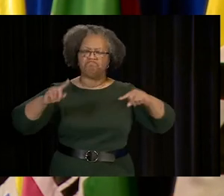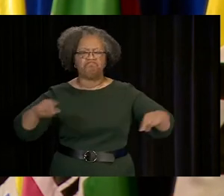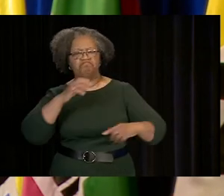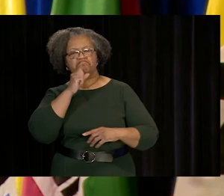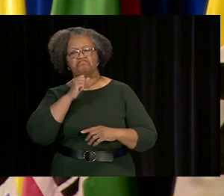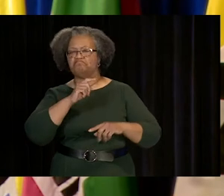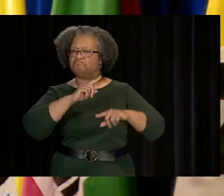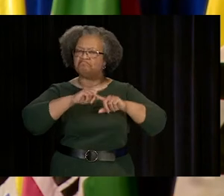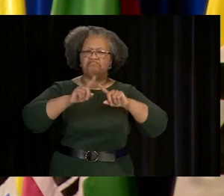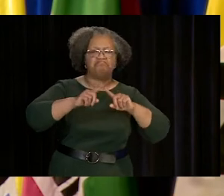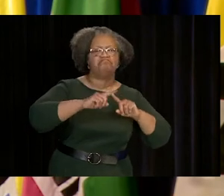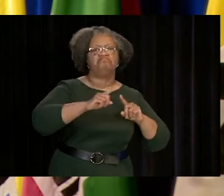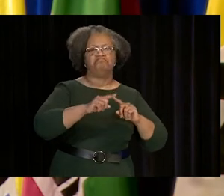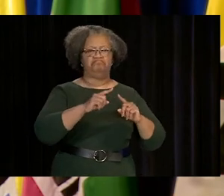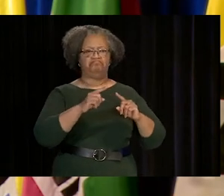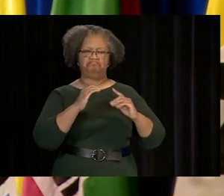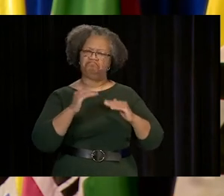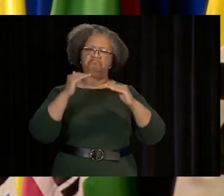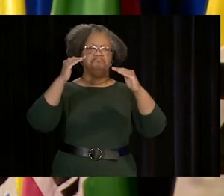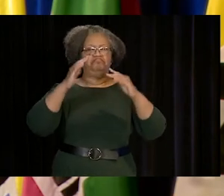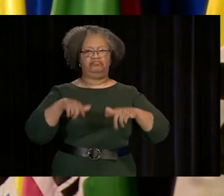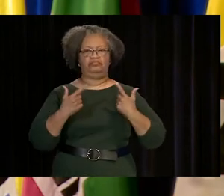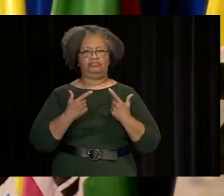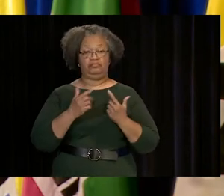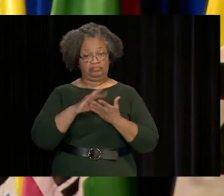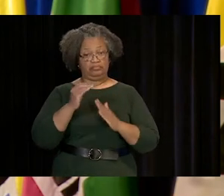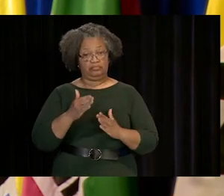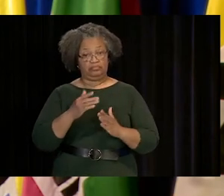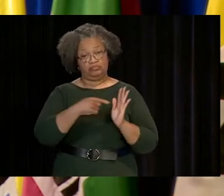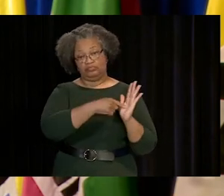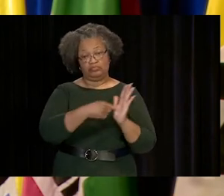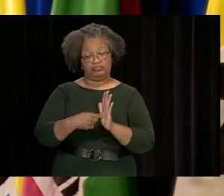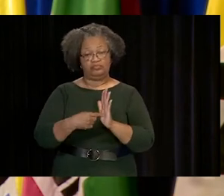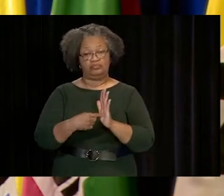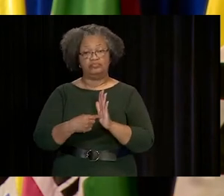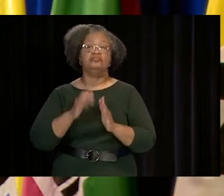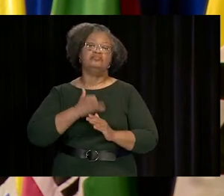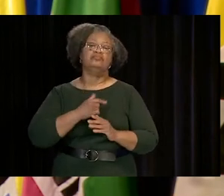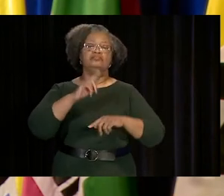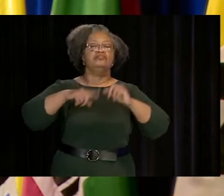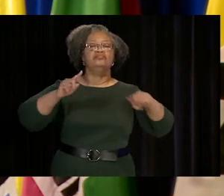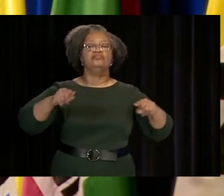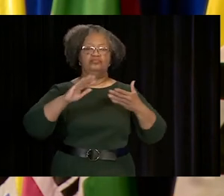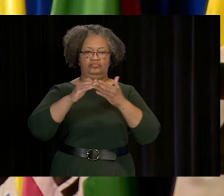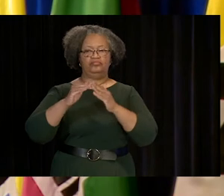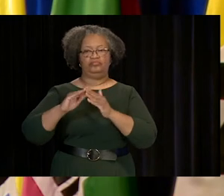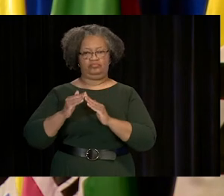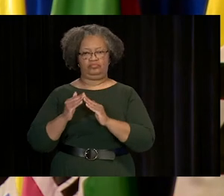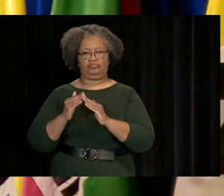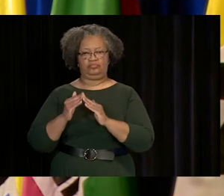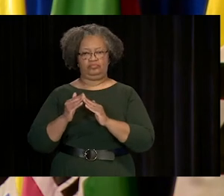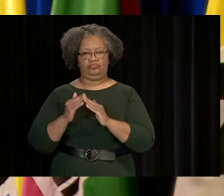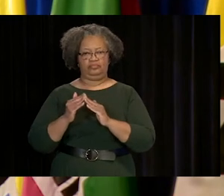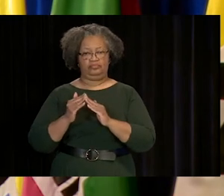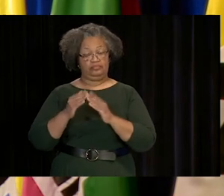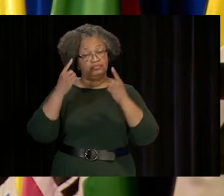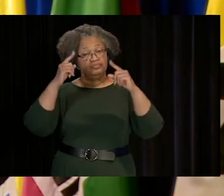THE DISTRICT'S COLLEGES ENROLL STUDENTS OF ALL AGES, FROM ALL WALKS OF LIFE. THE STUDENTS AT OUR SEVEN COLLEGES REFLECT